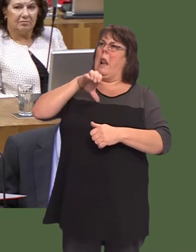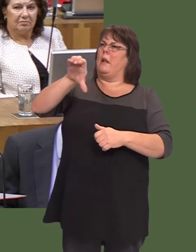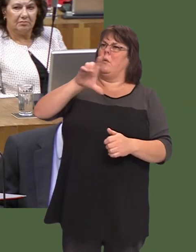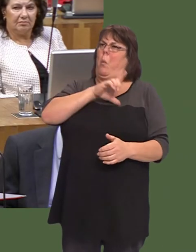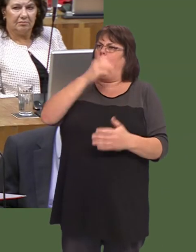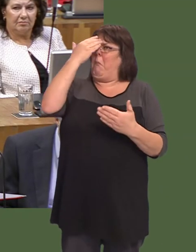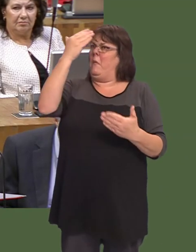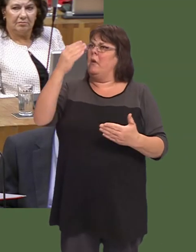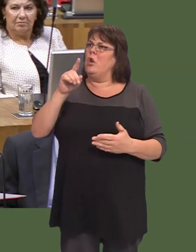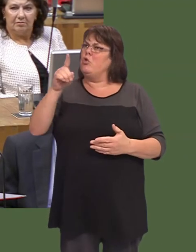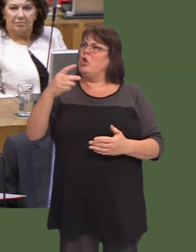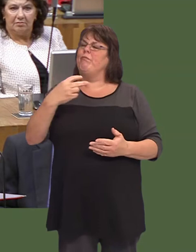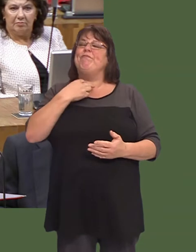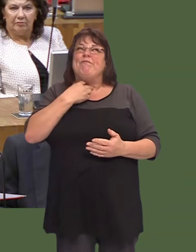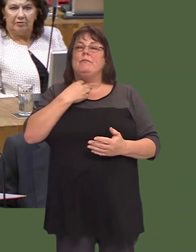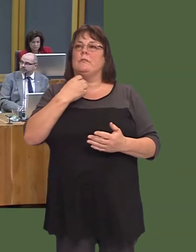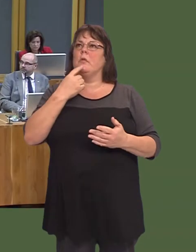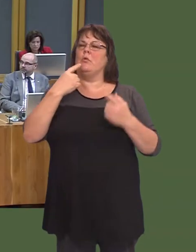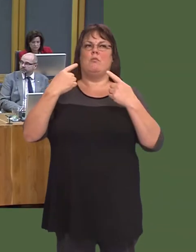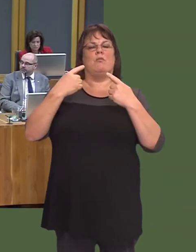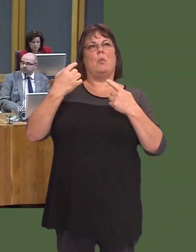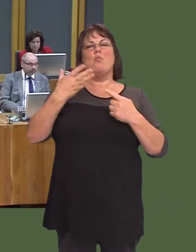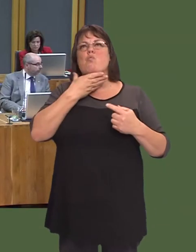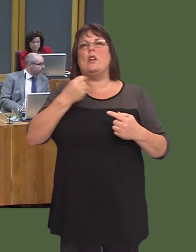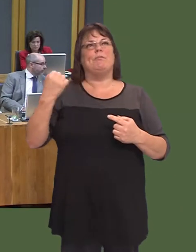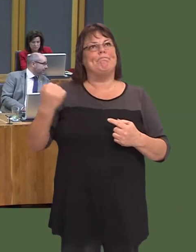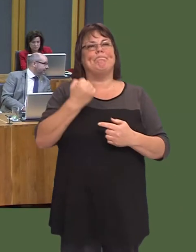Iíd like to know whether you have any regrets about granting that licence.